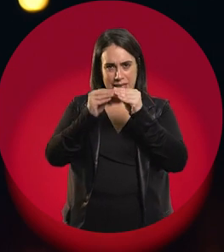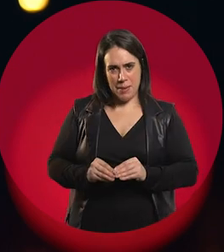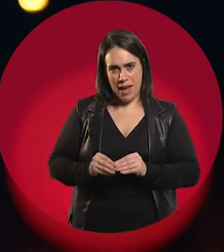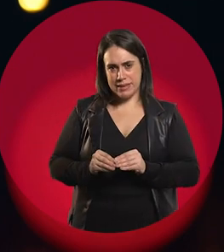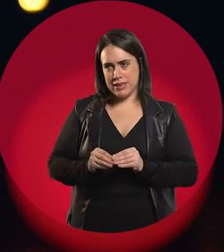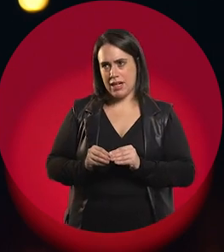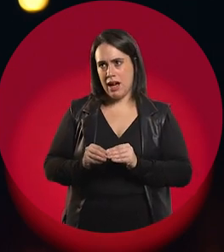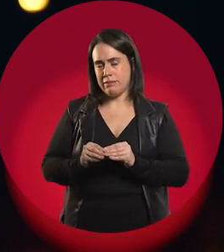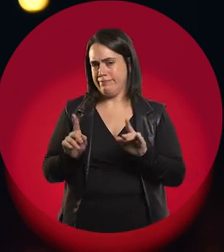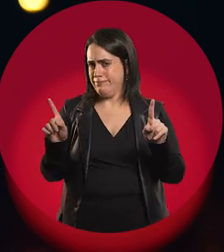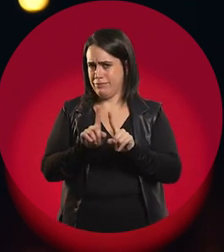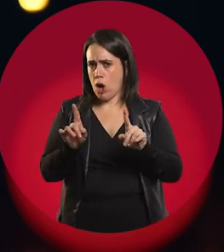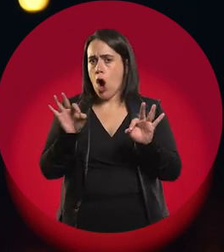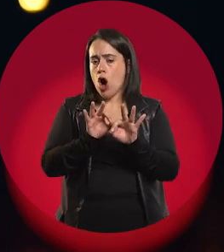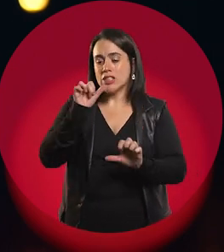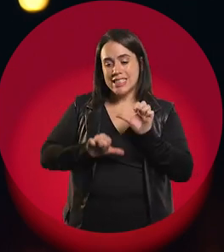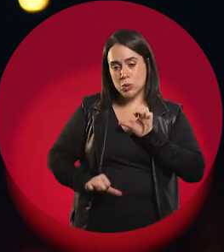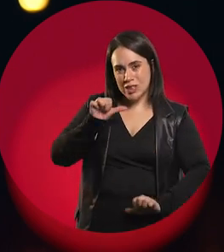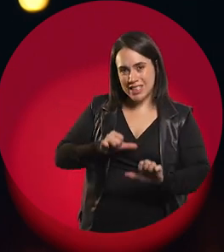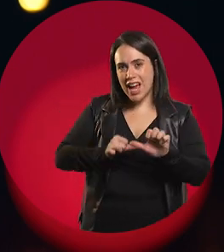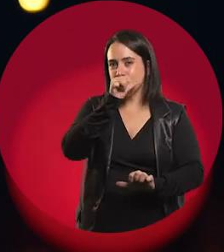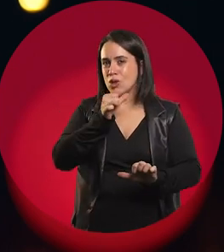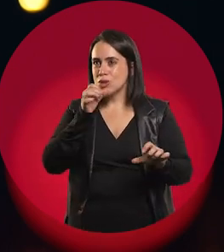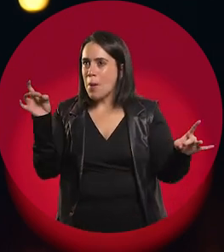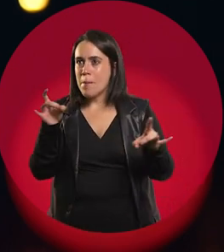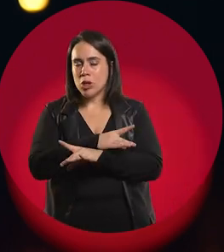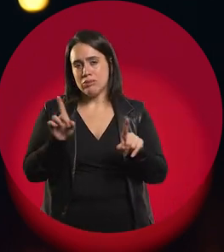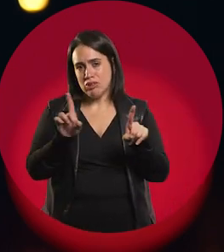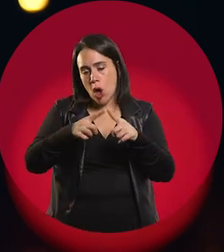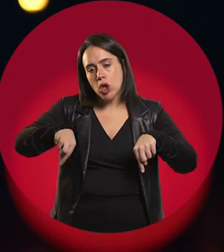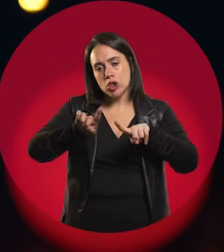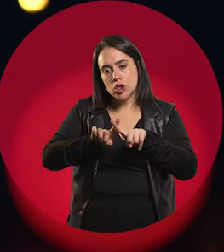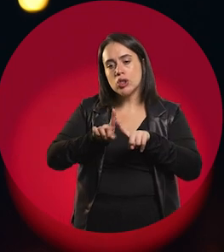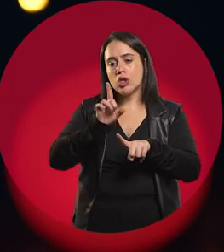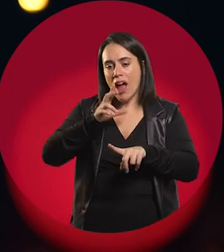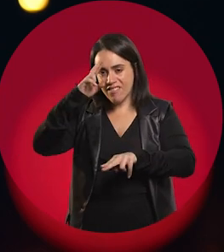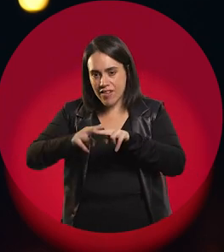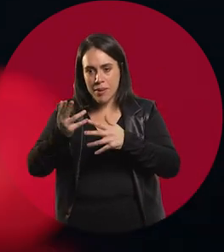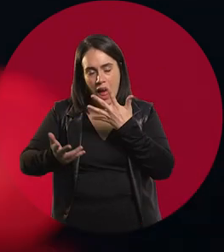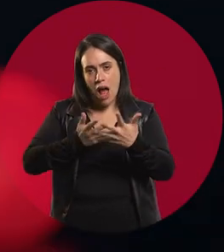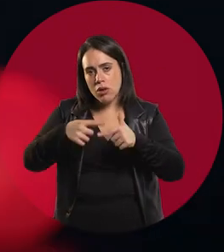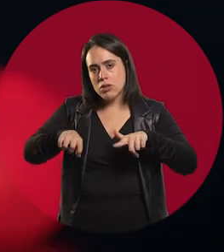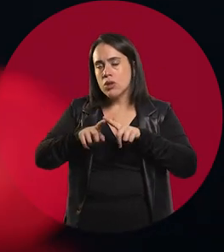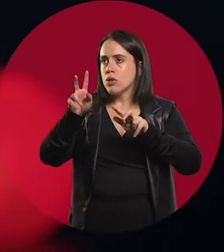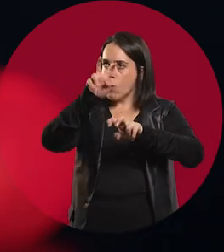it's not engineering, it's not even surgery. Clinical reasoning is different. But well,